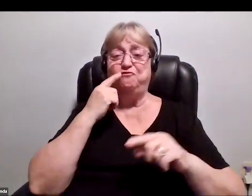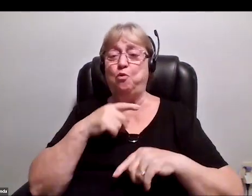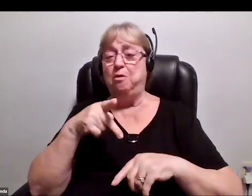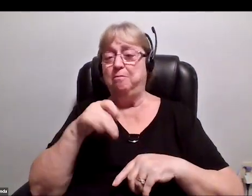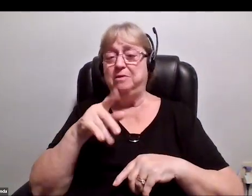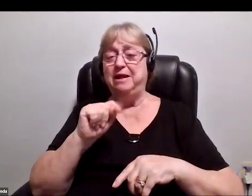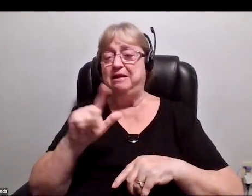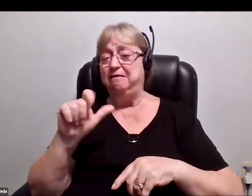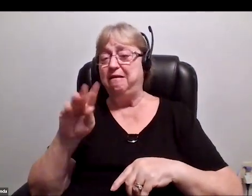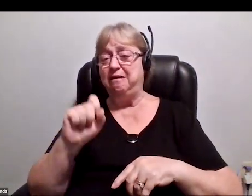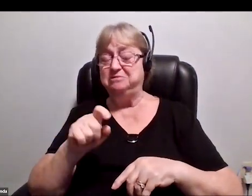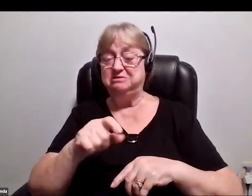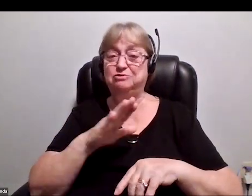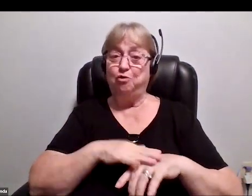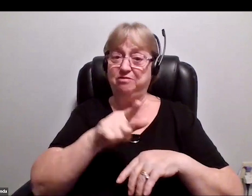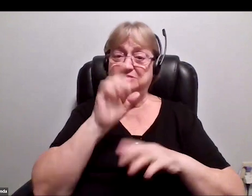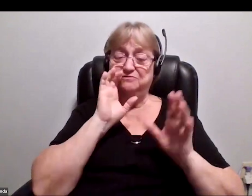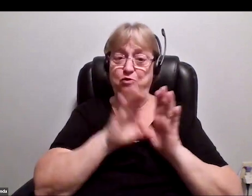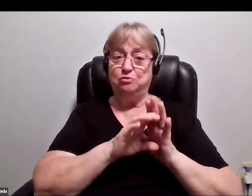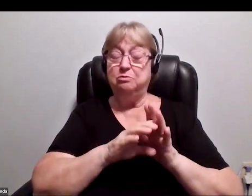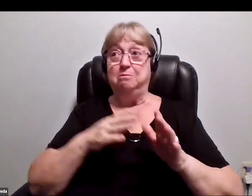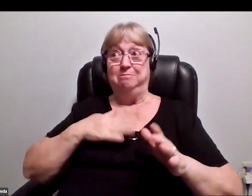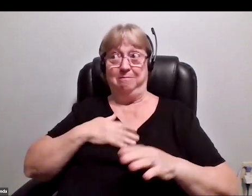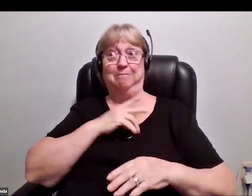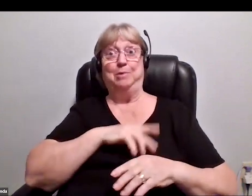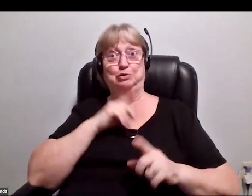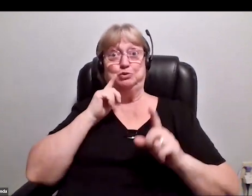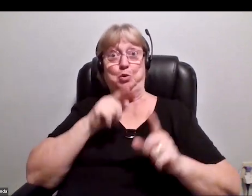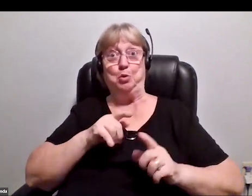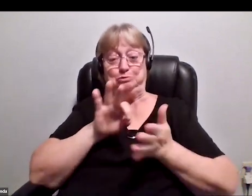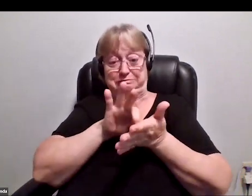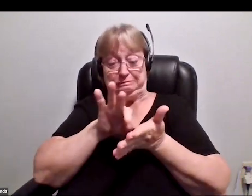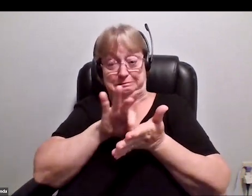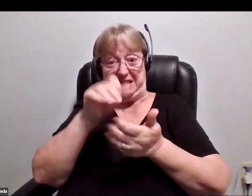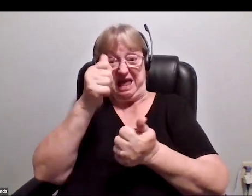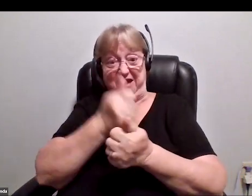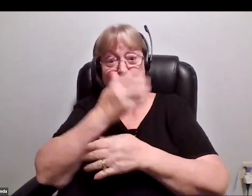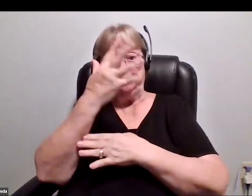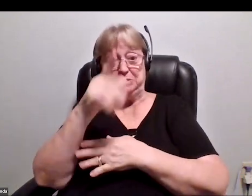One of my personal goals is to count every tree on the planet, and in this you can see them, you can see each tree.